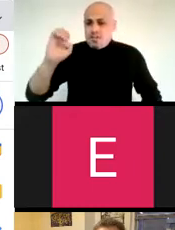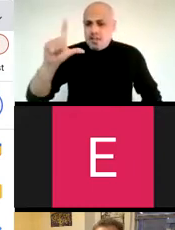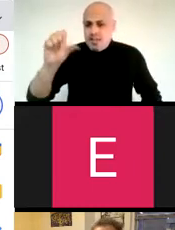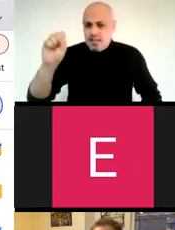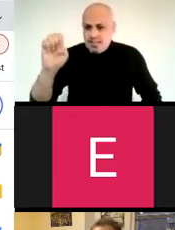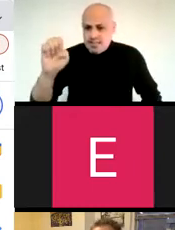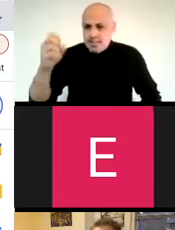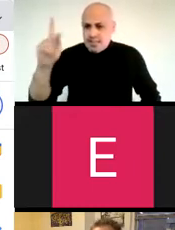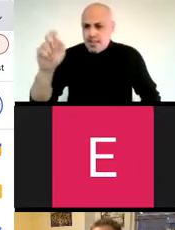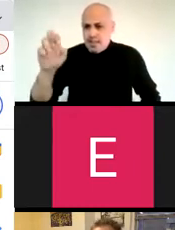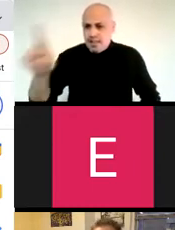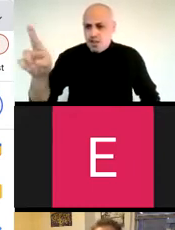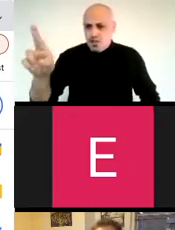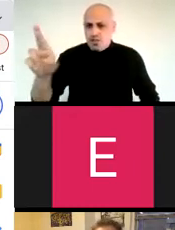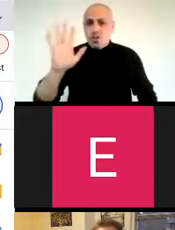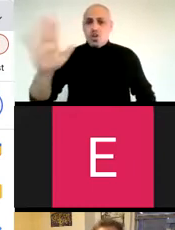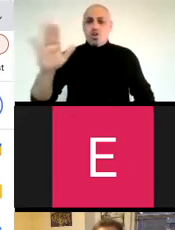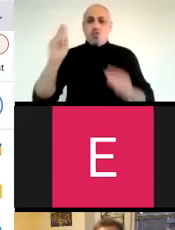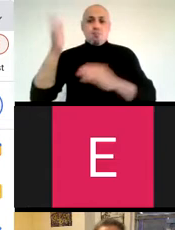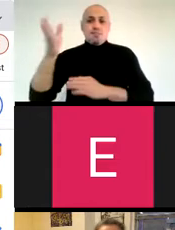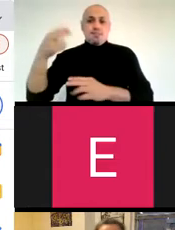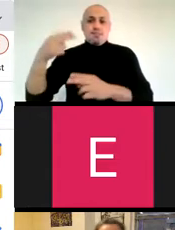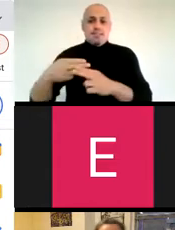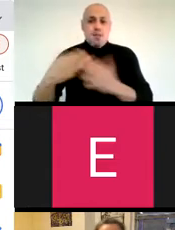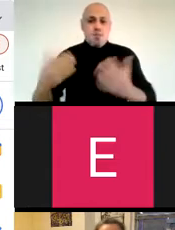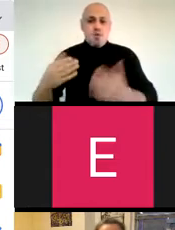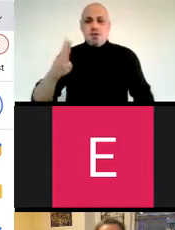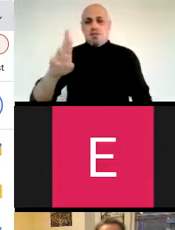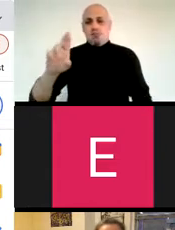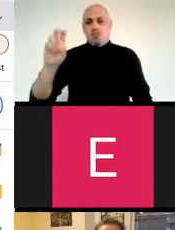Kingsborough Community College and her presentation is titled Bravery as Failure.